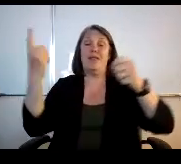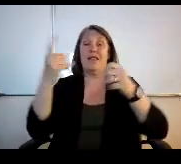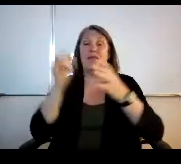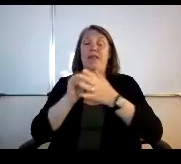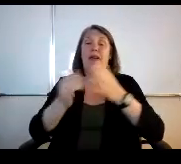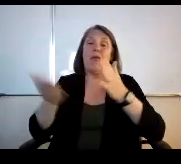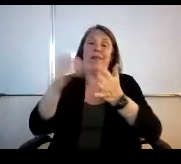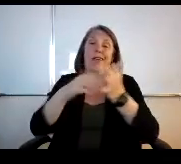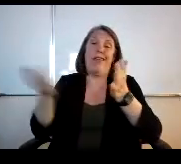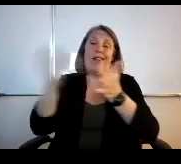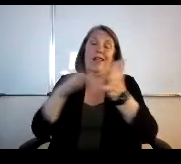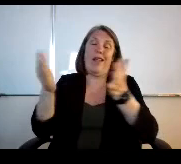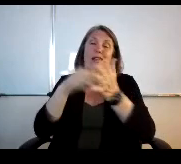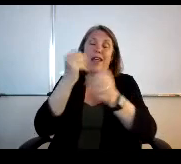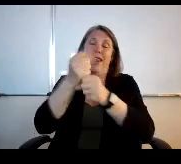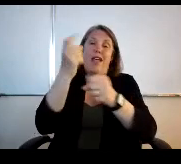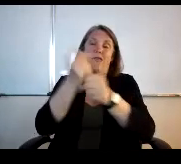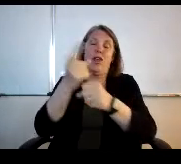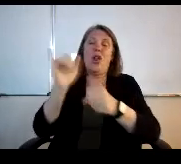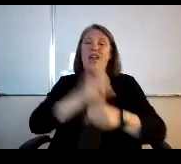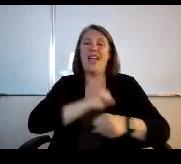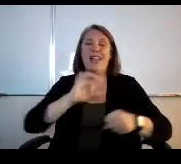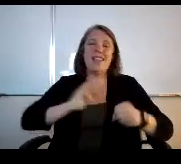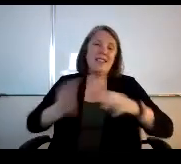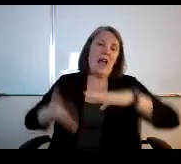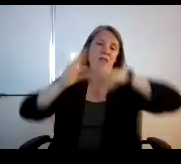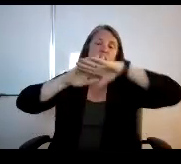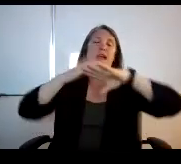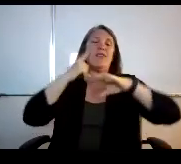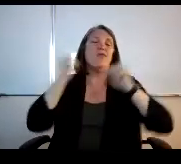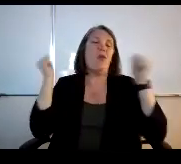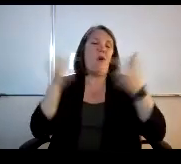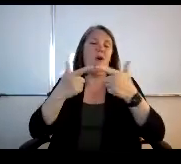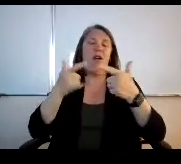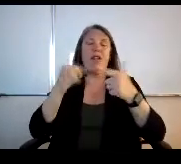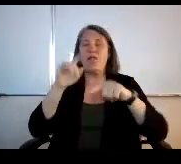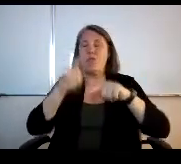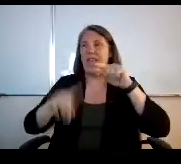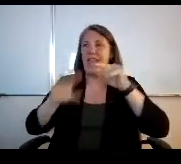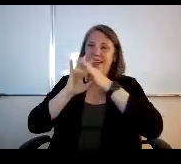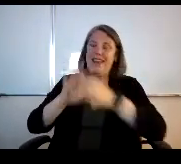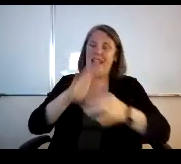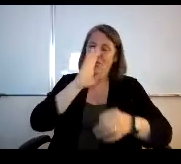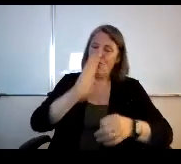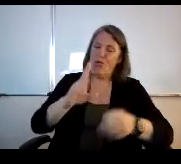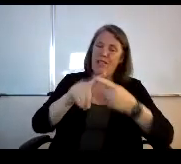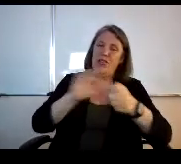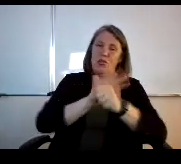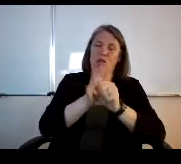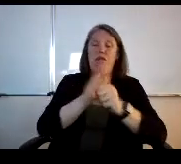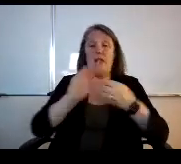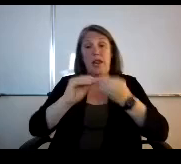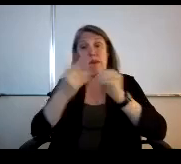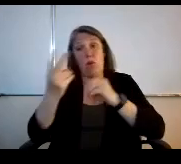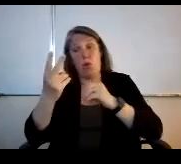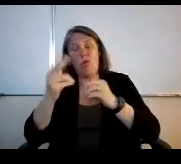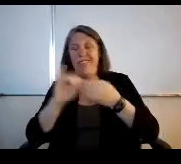a staff raised everybody if we can't connect it directly to covid number one and #2 your point about one time